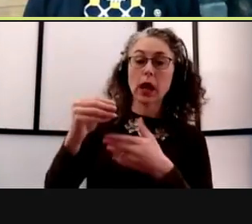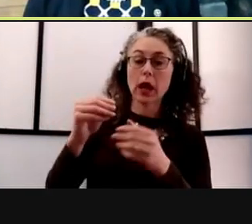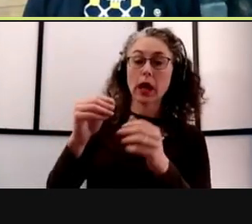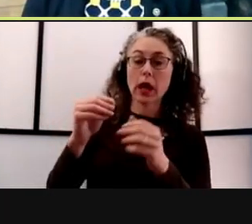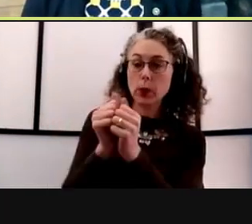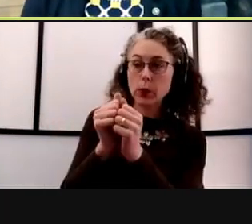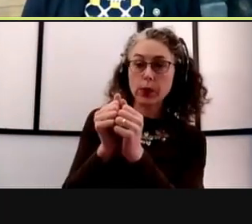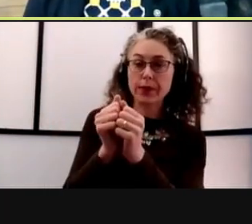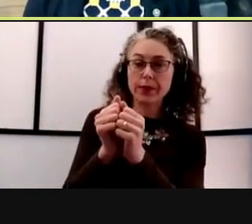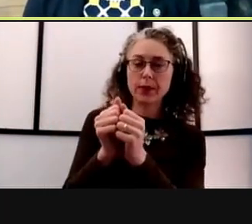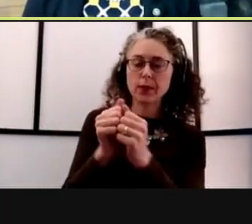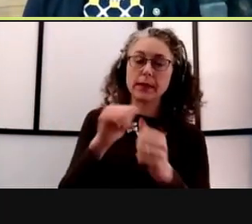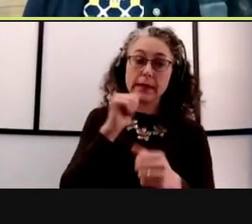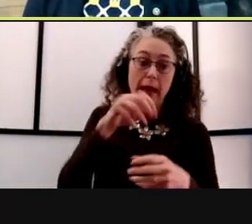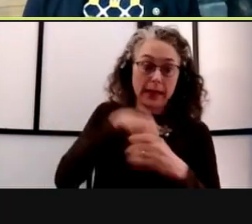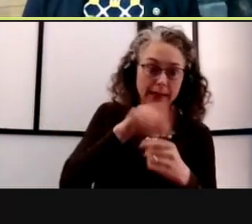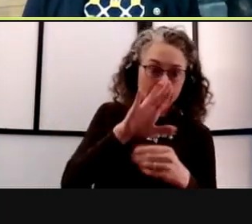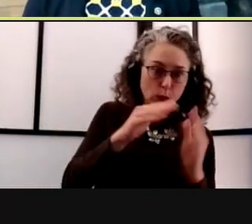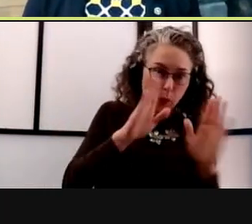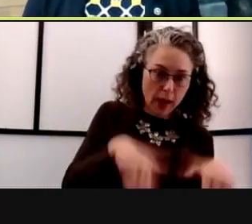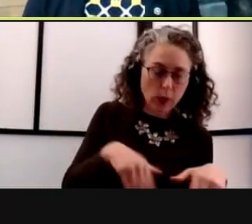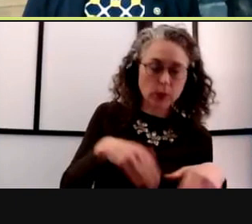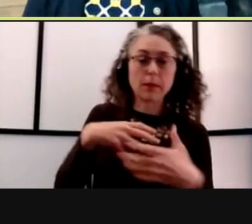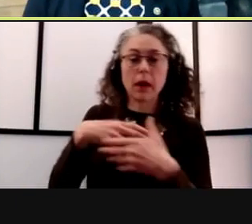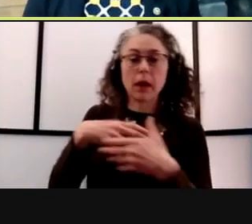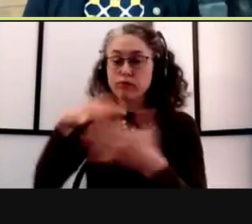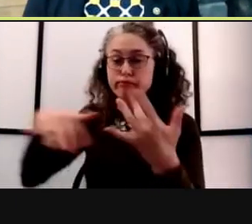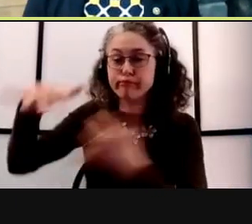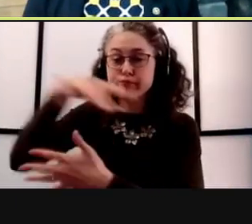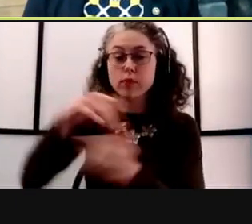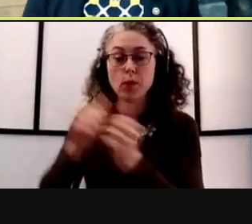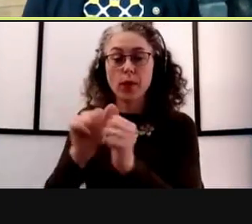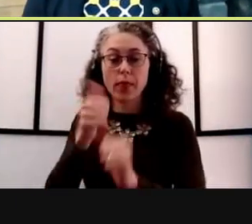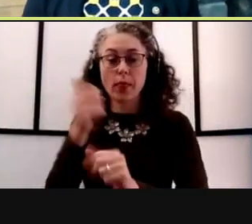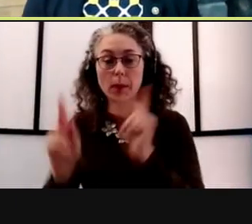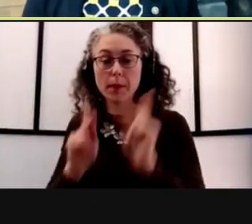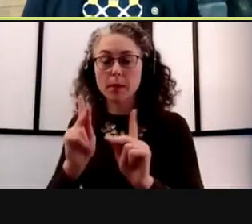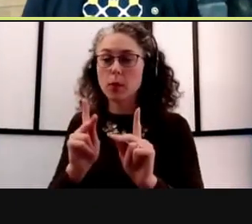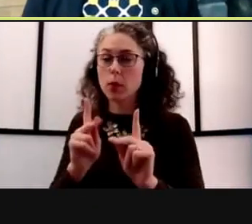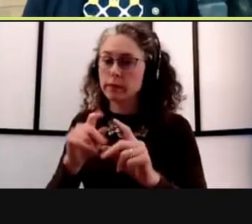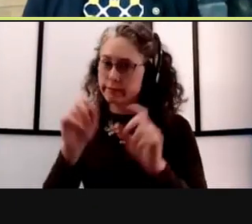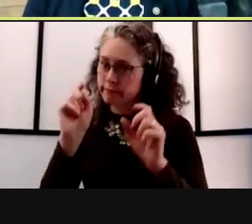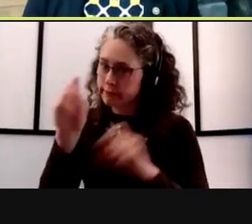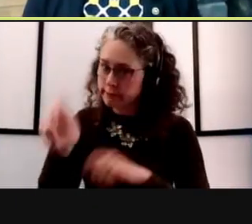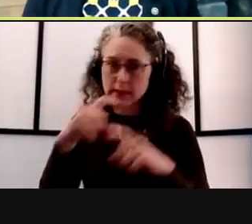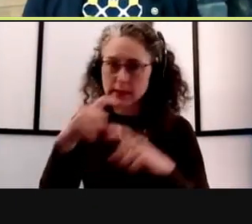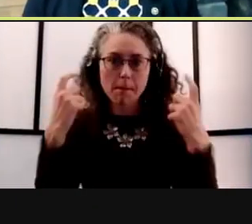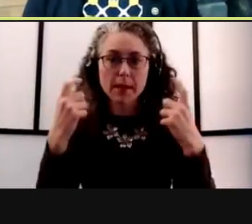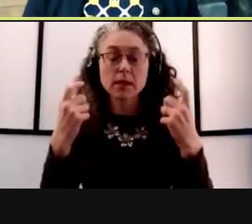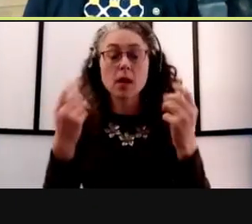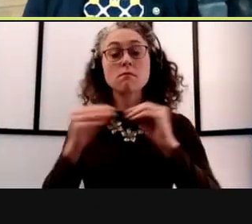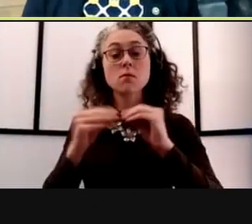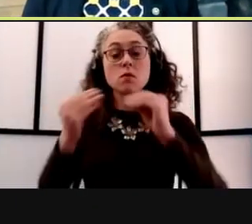And hopefully, that's something that as community numbers come down and as we really get more and more of the population vaccinated,